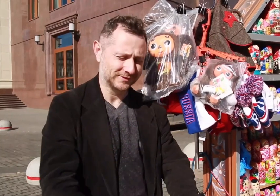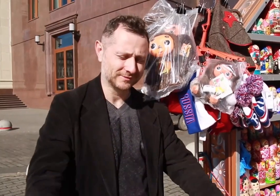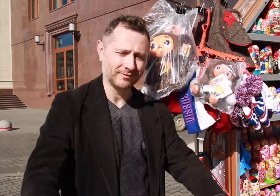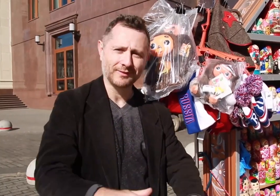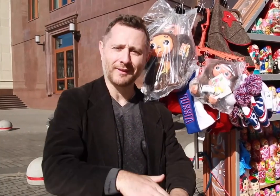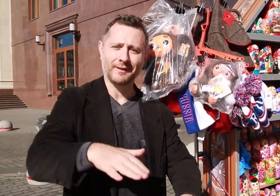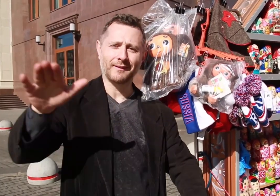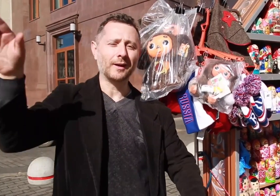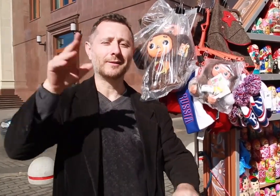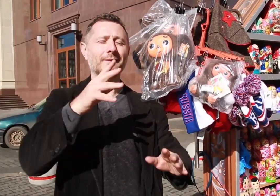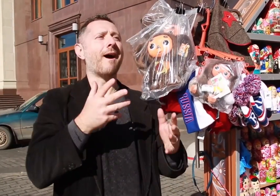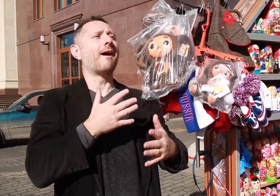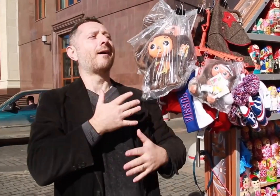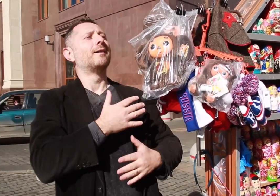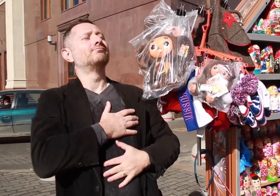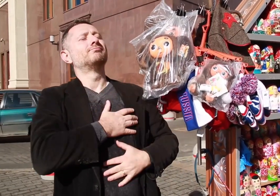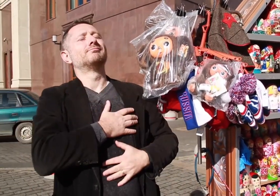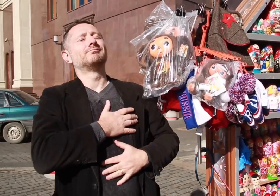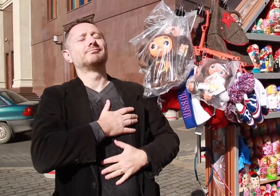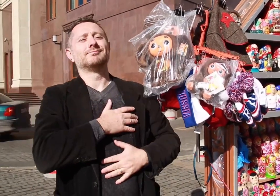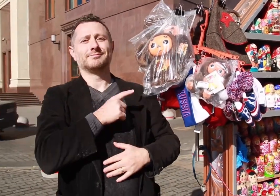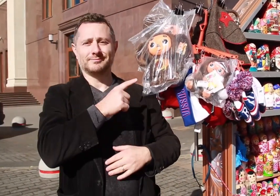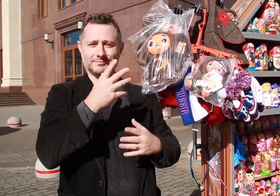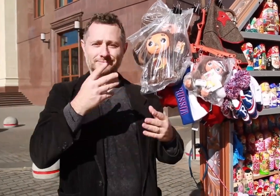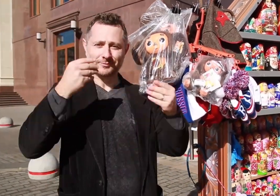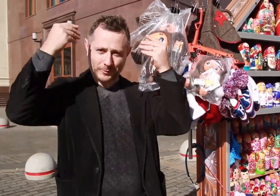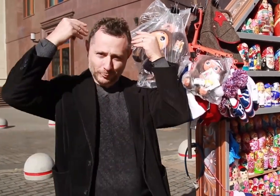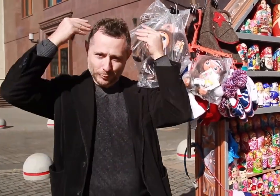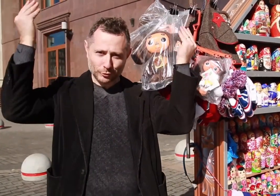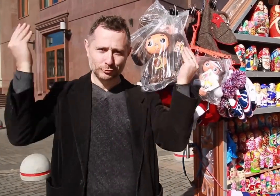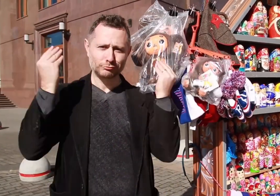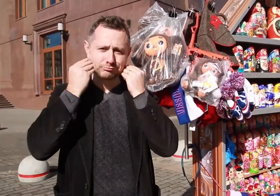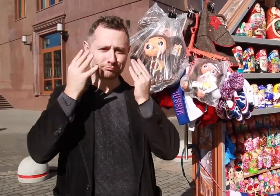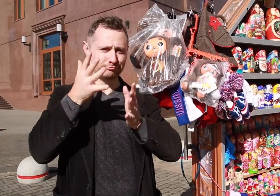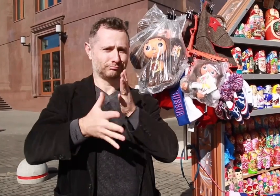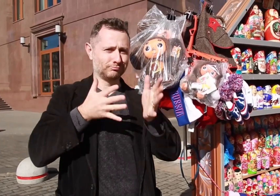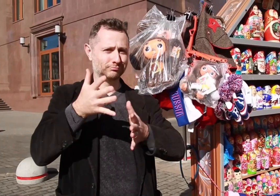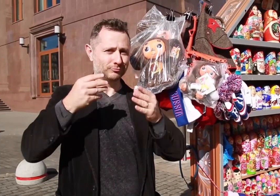he is named Cheburashka and here is his